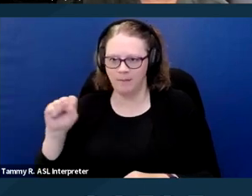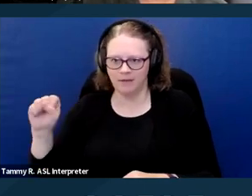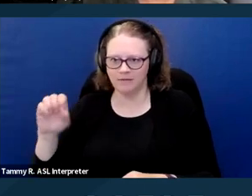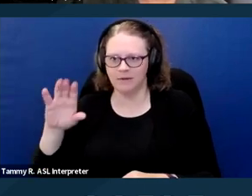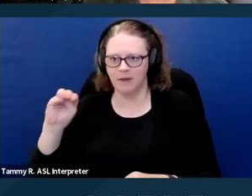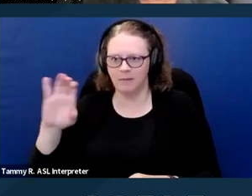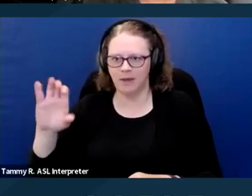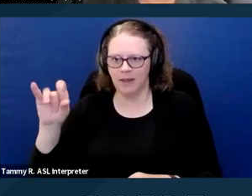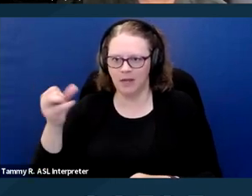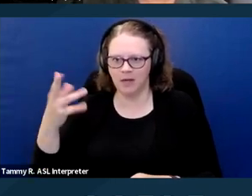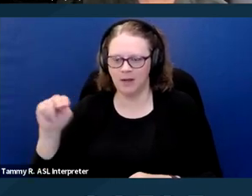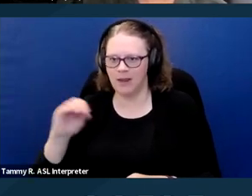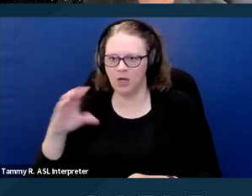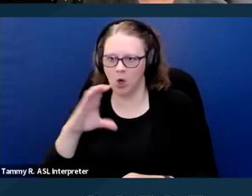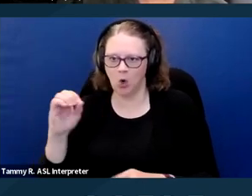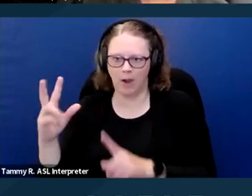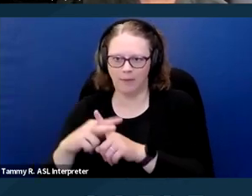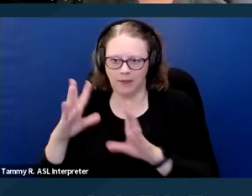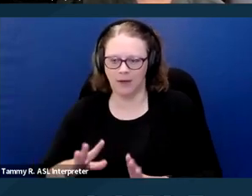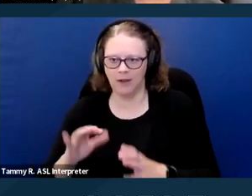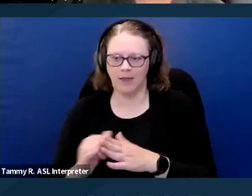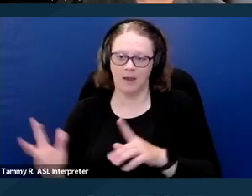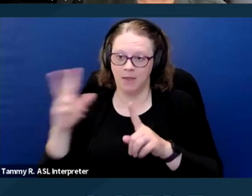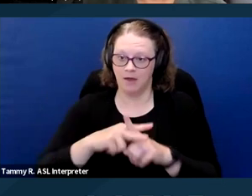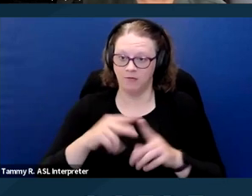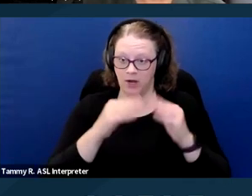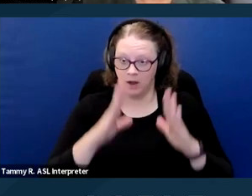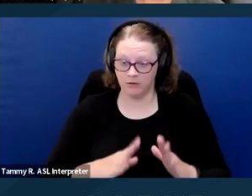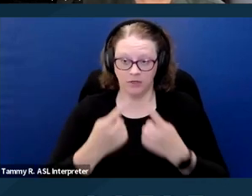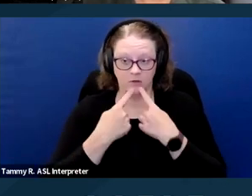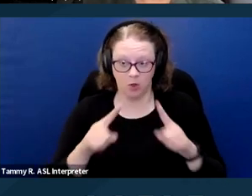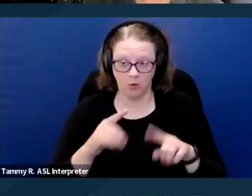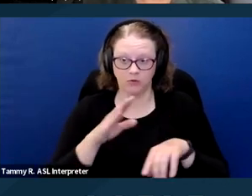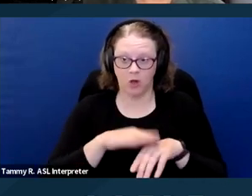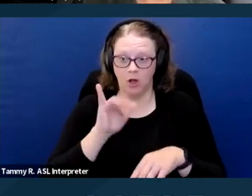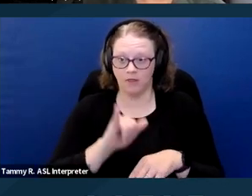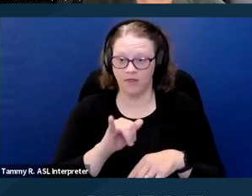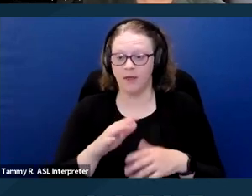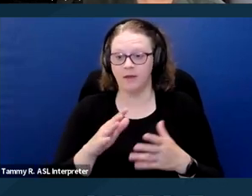They applied for housing, disclosed on the application that the household included a support animal.